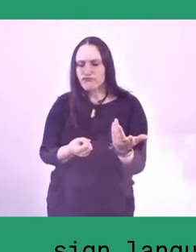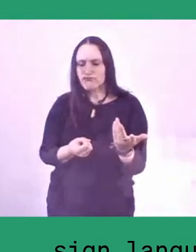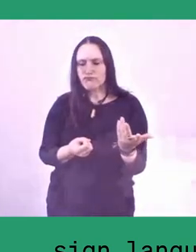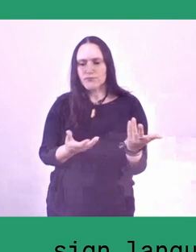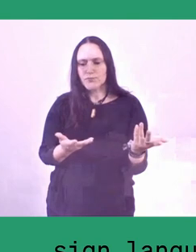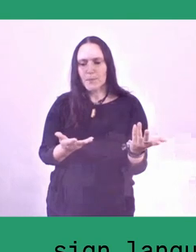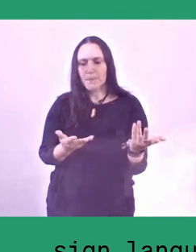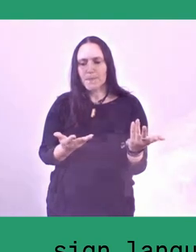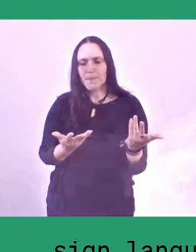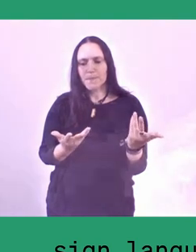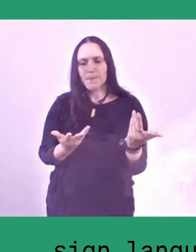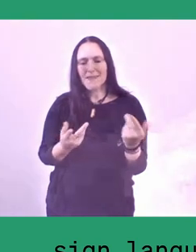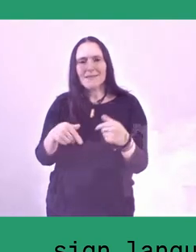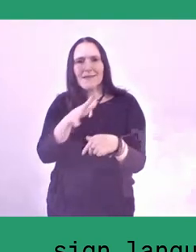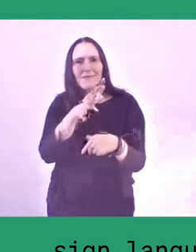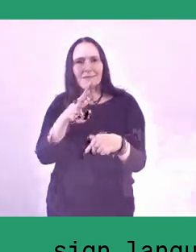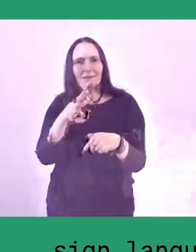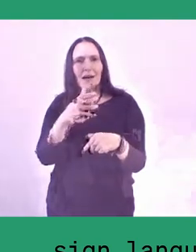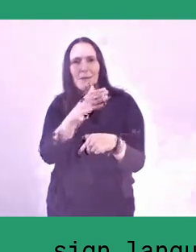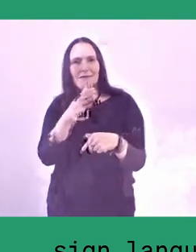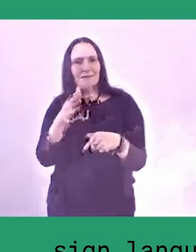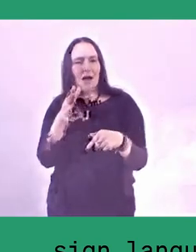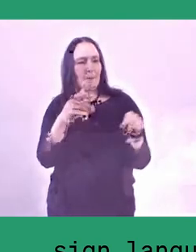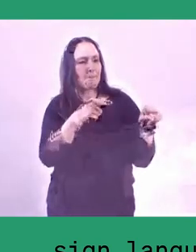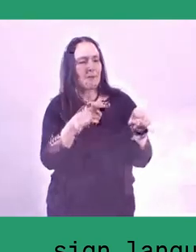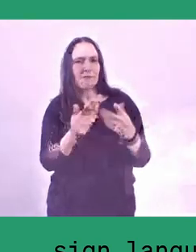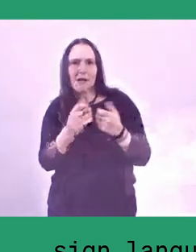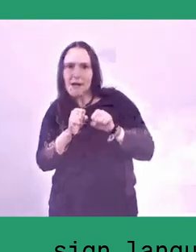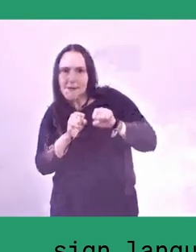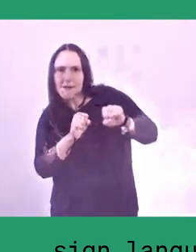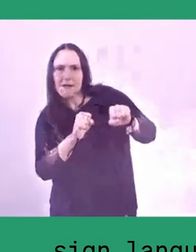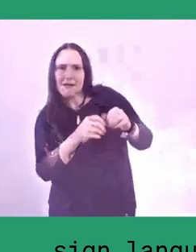how we really value the environment.